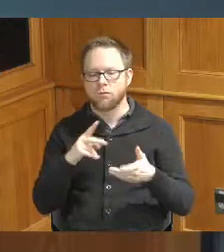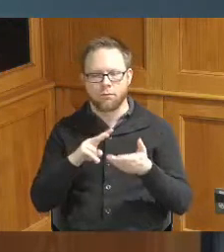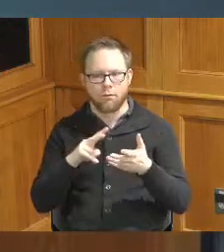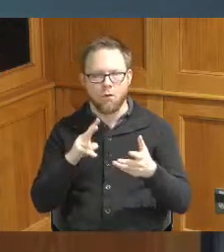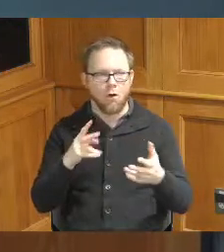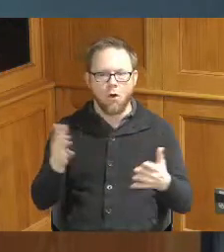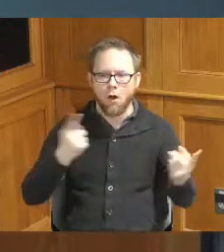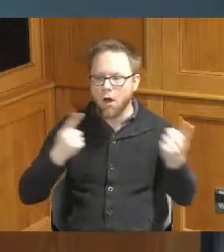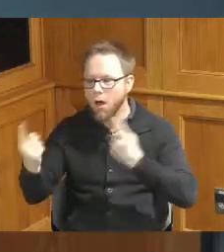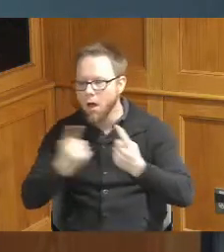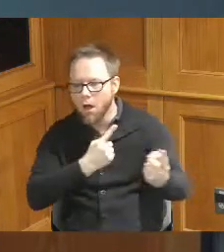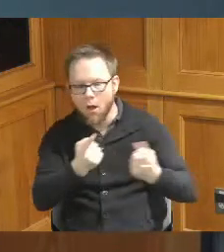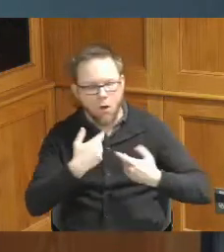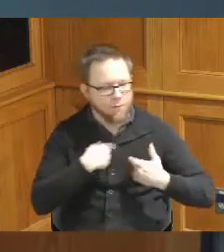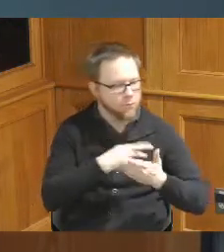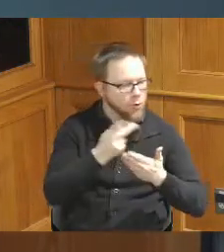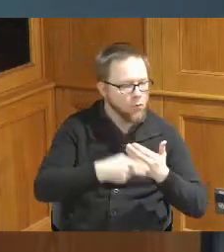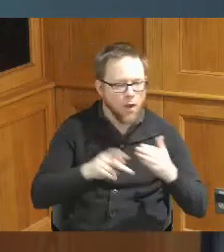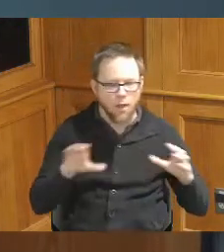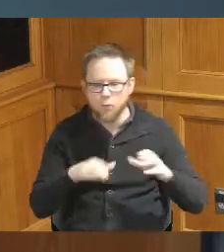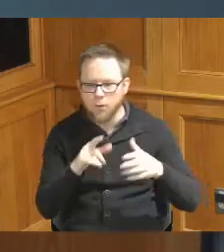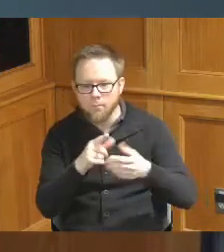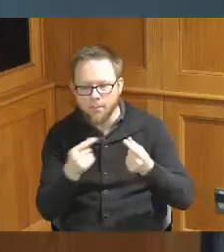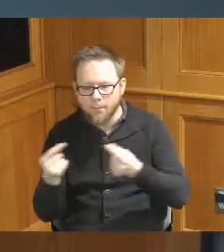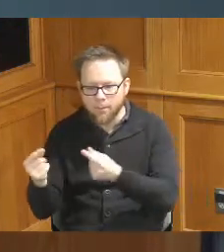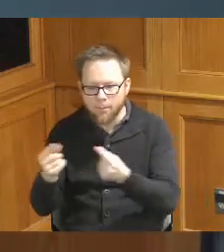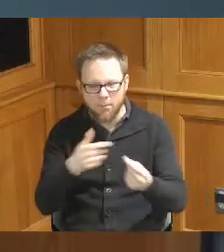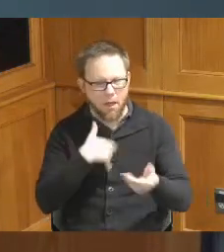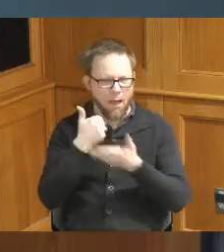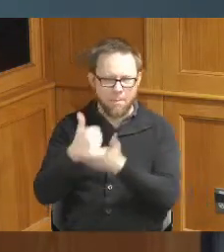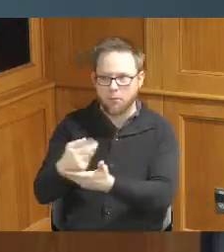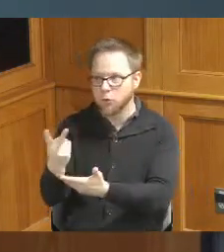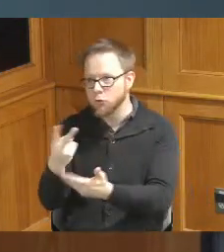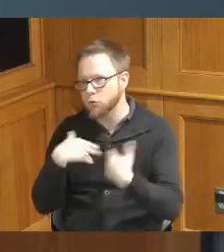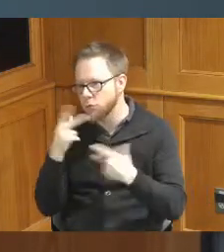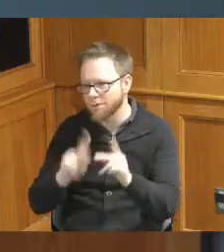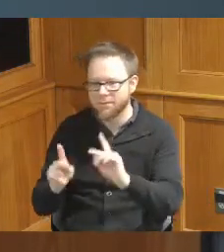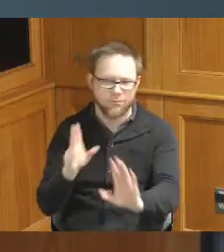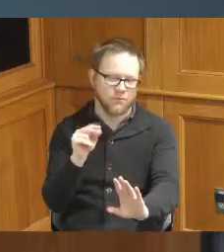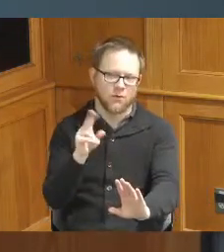got a program and I'm doing this I'm doing it I'm helping two youth we need to really see it